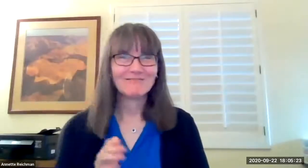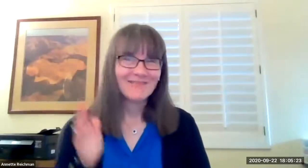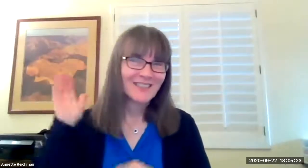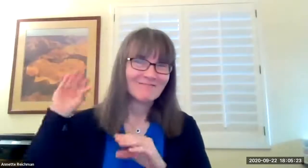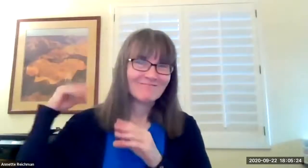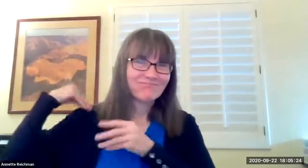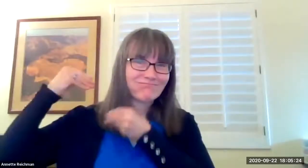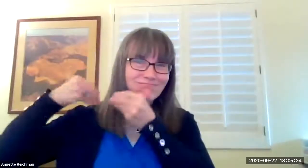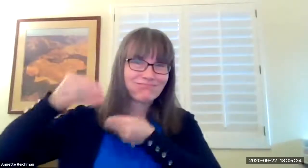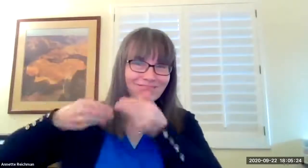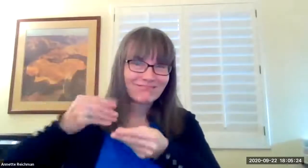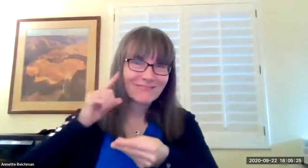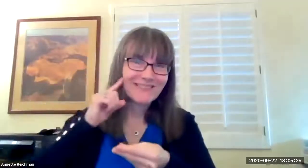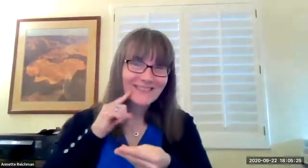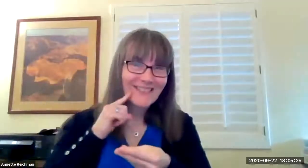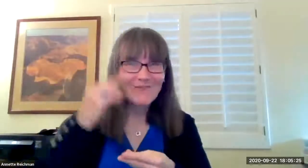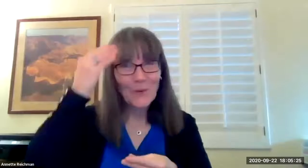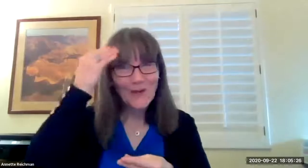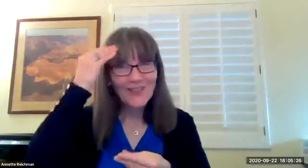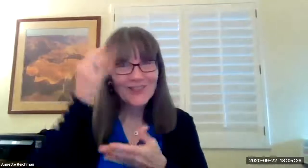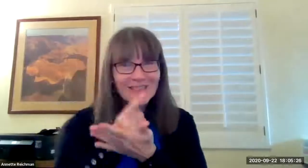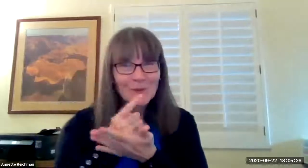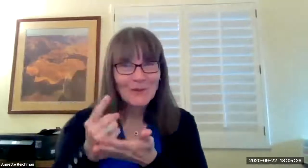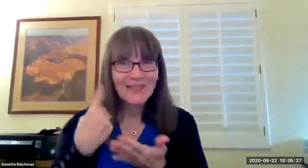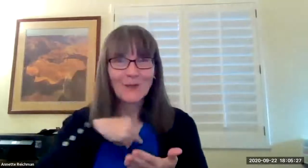and it's a bit different than what we're used to